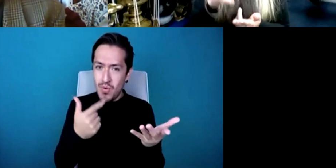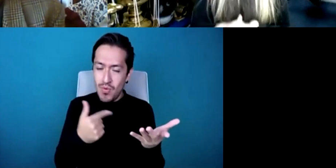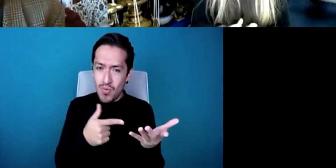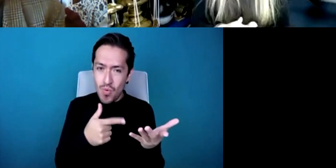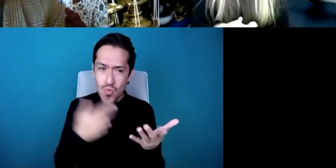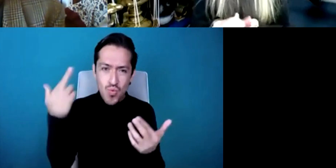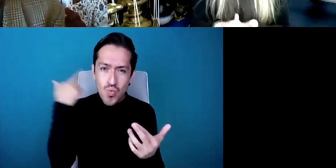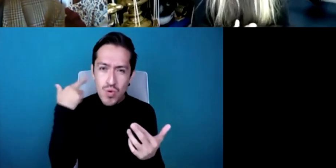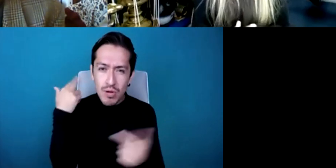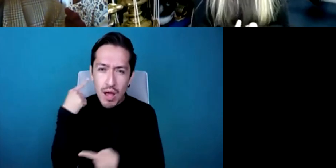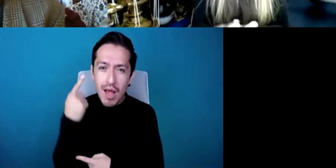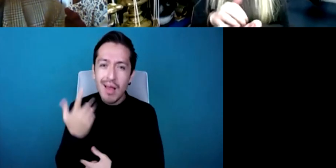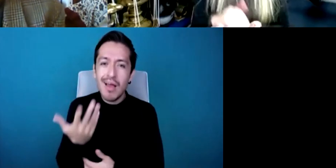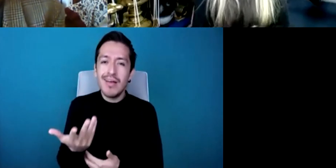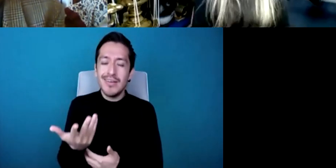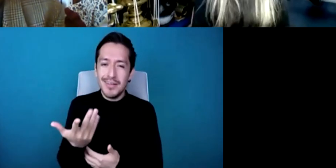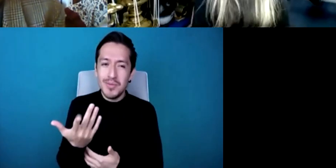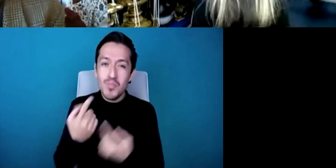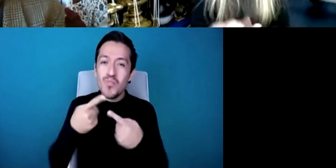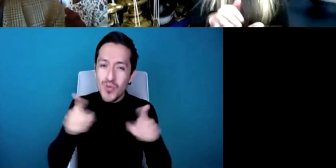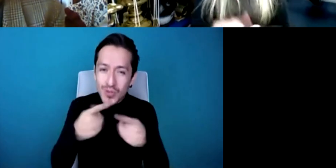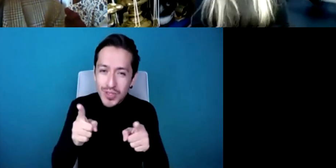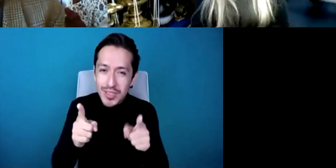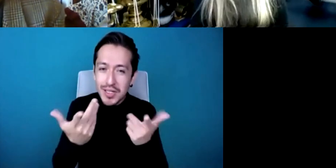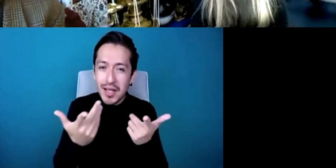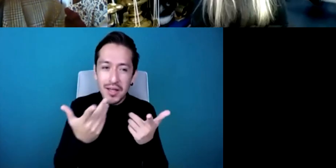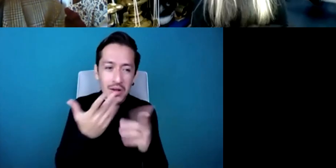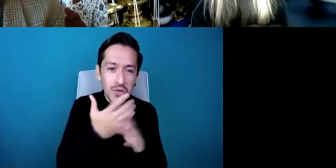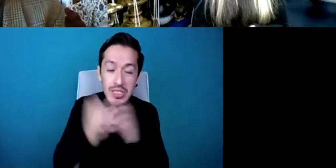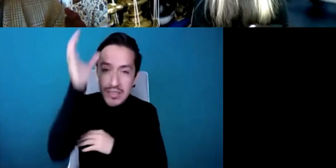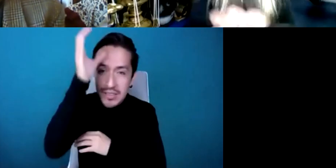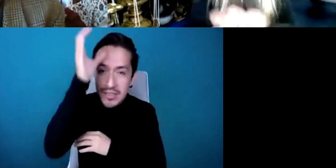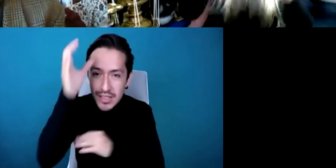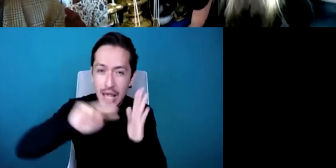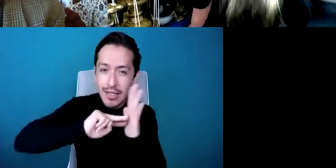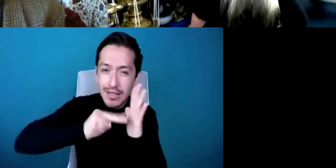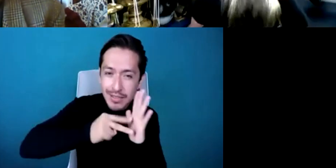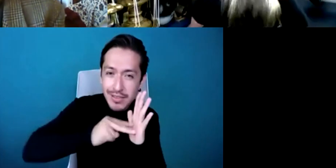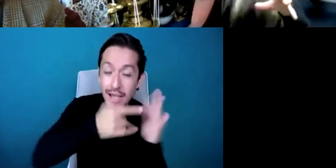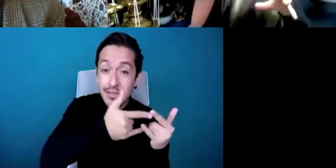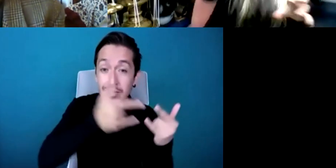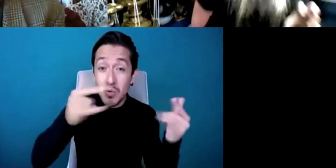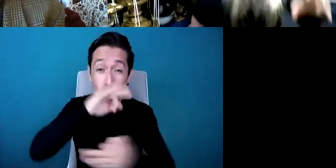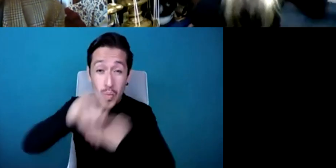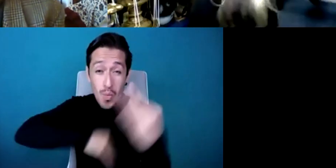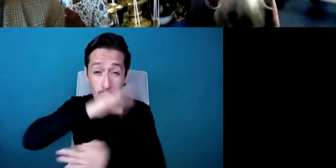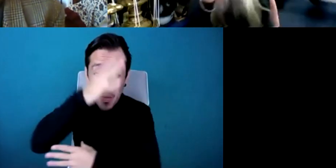physics sciences with engineering with history and so on so this one project was linking all of these